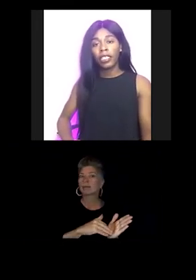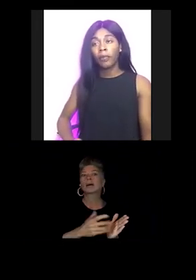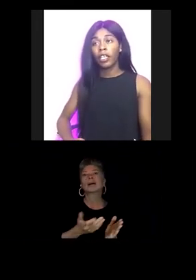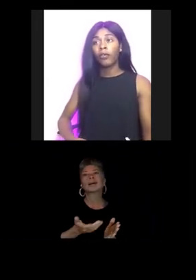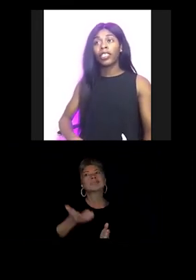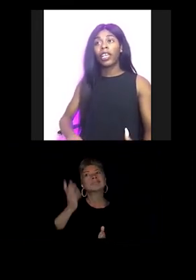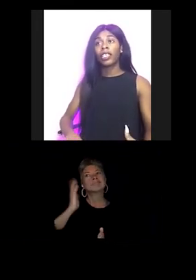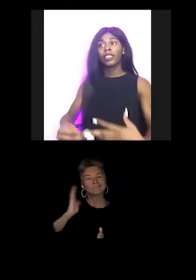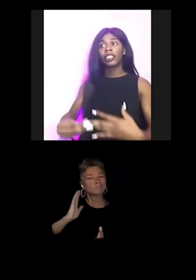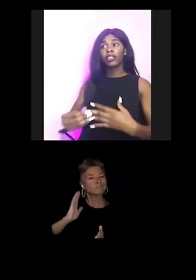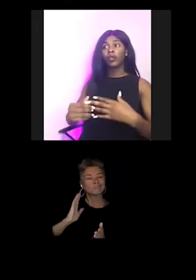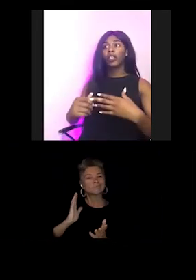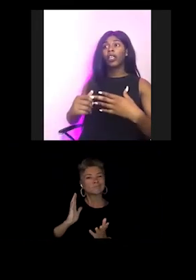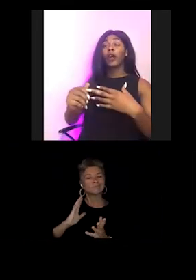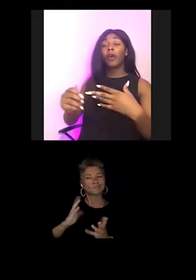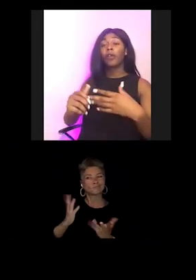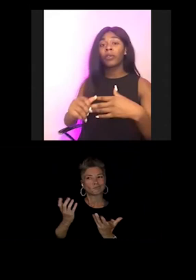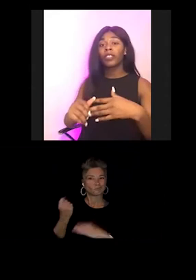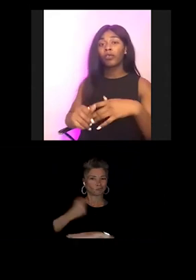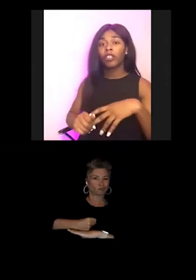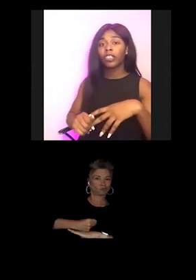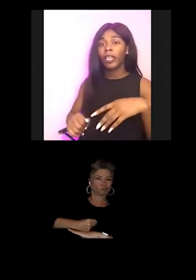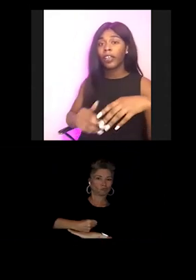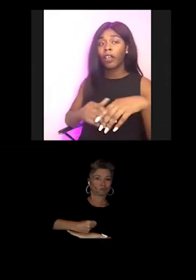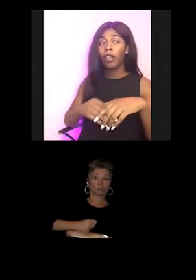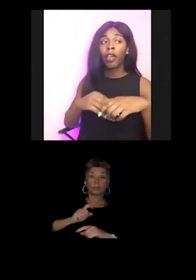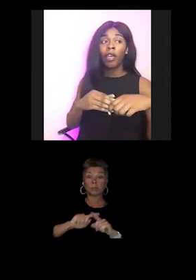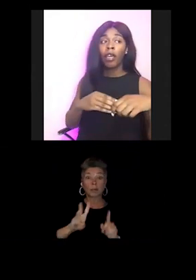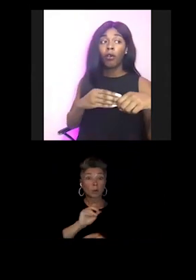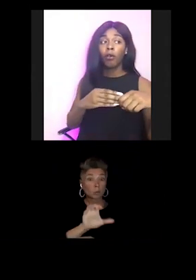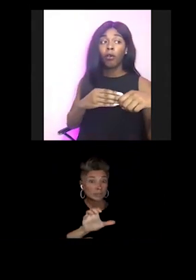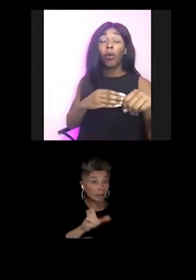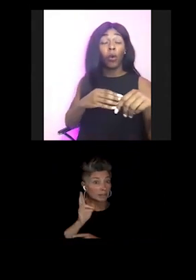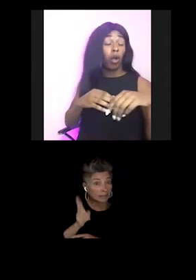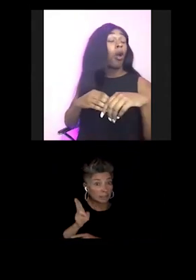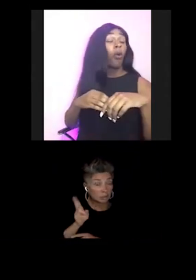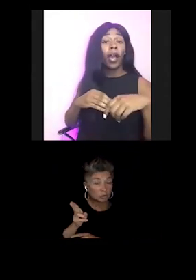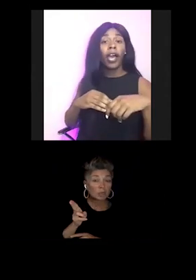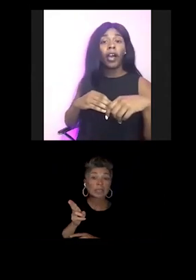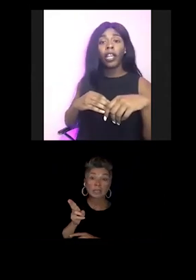but Wisconsin history or ballroom history bounced back a while.